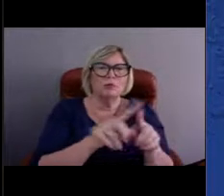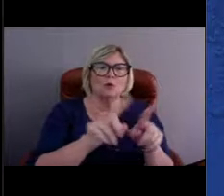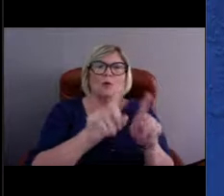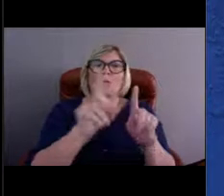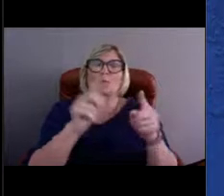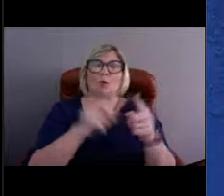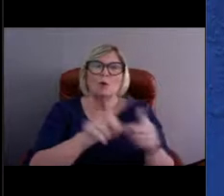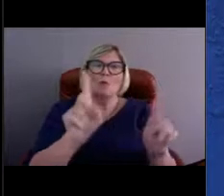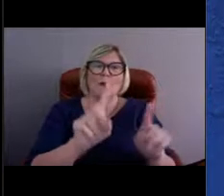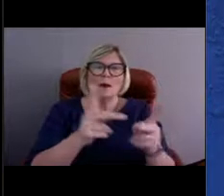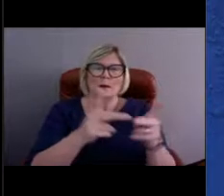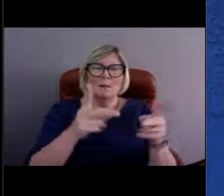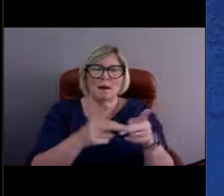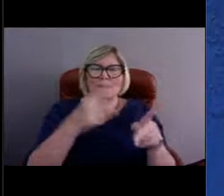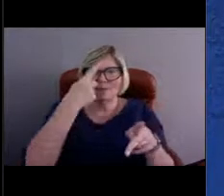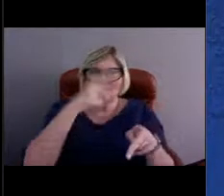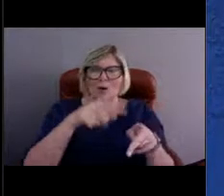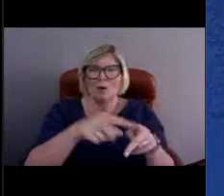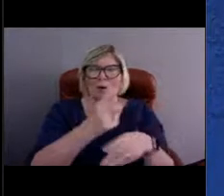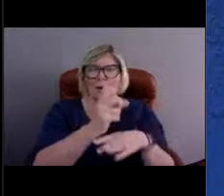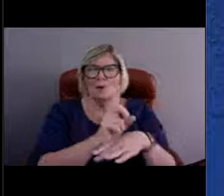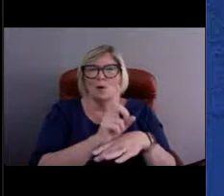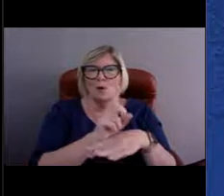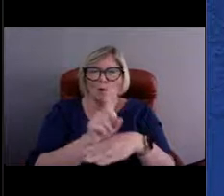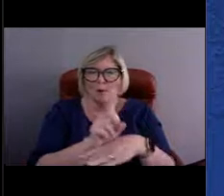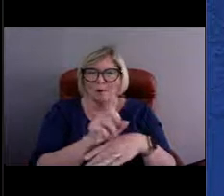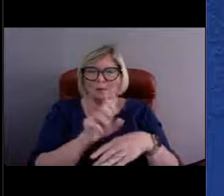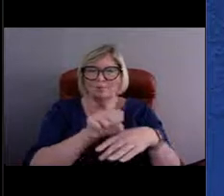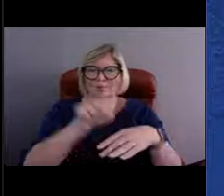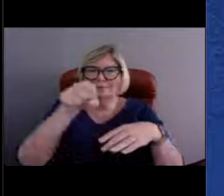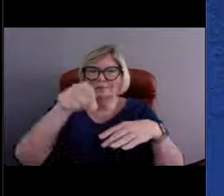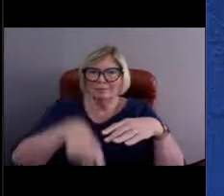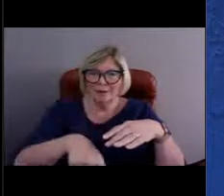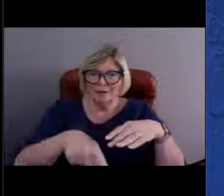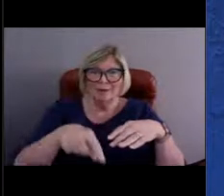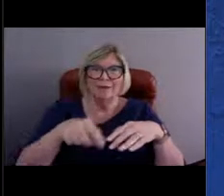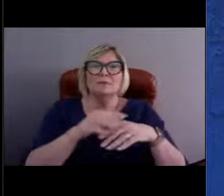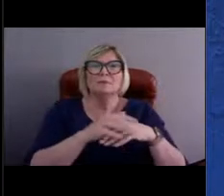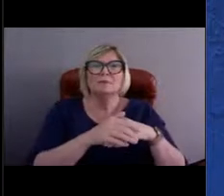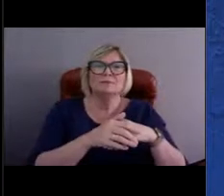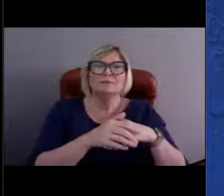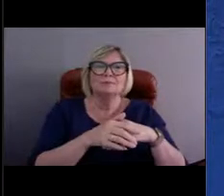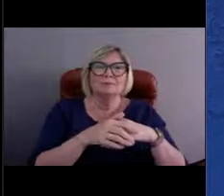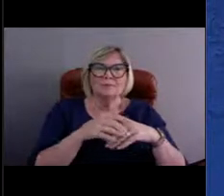and puts the buoy or particular sensors into the ocean. Very good guesses, everyone.